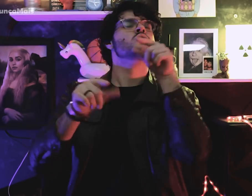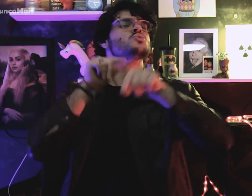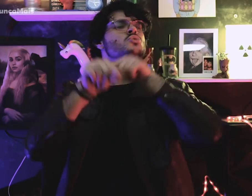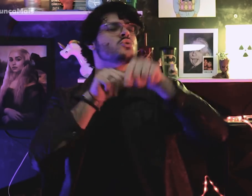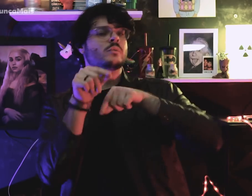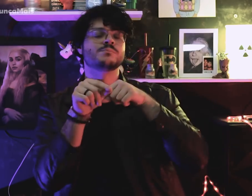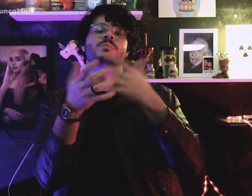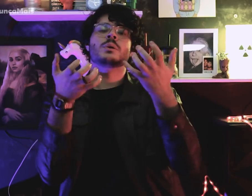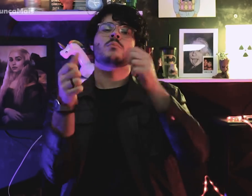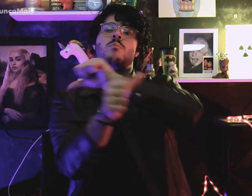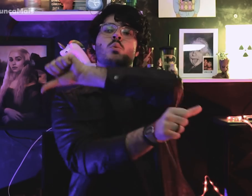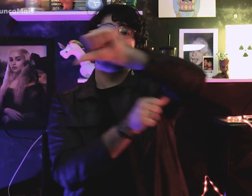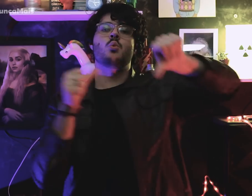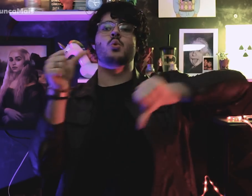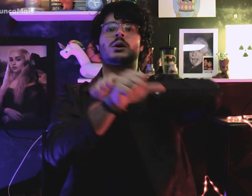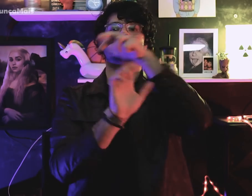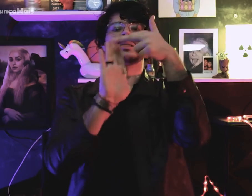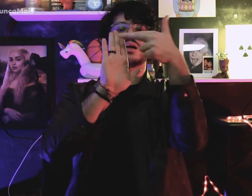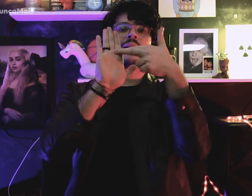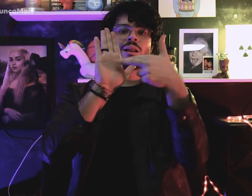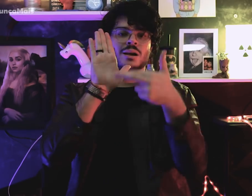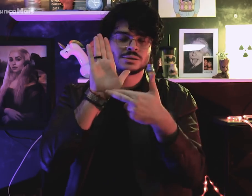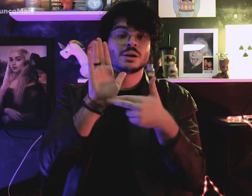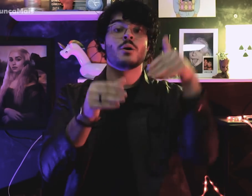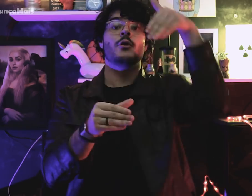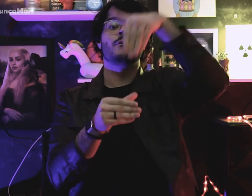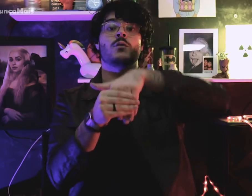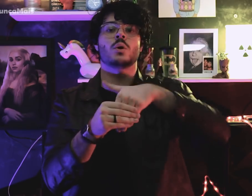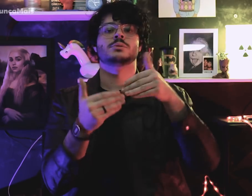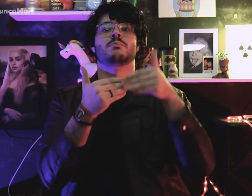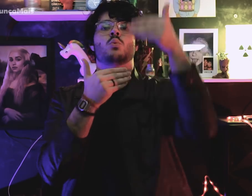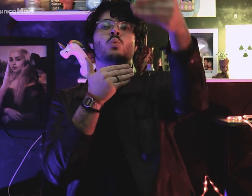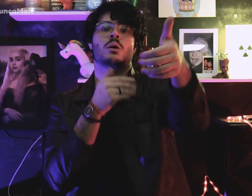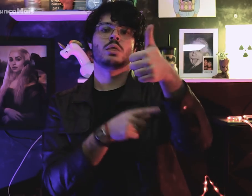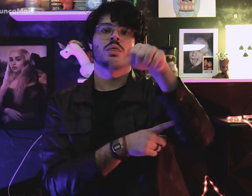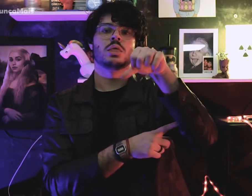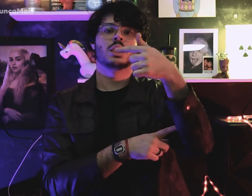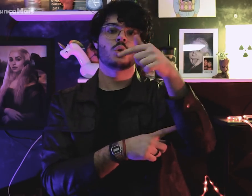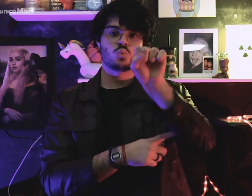medidas que alteraram as regras para as eleições de 1978, como: